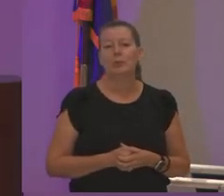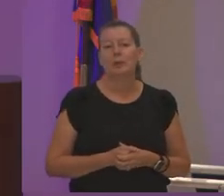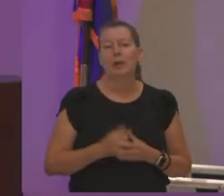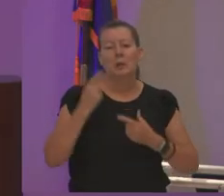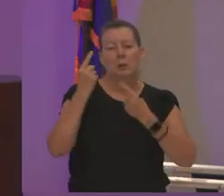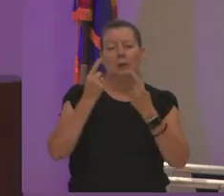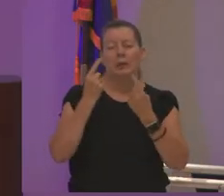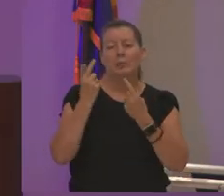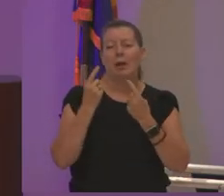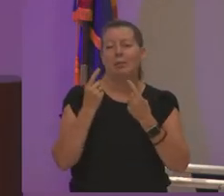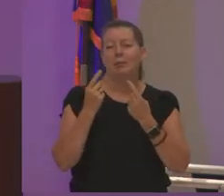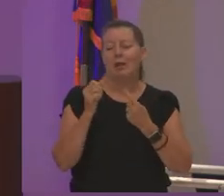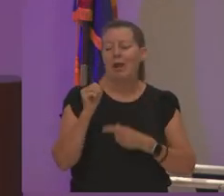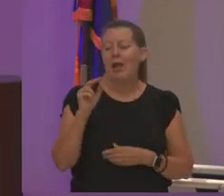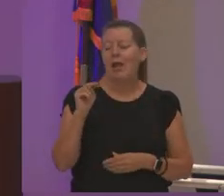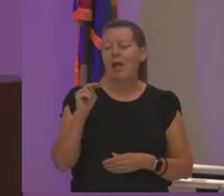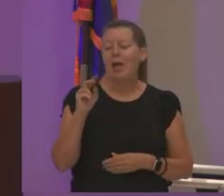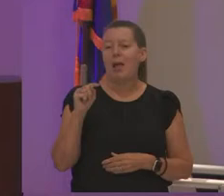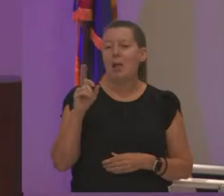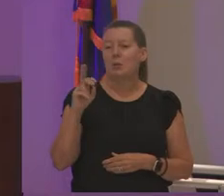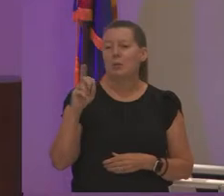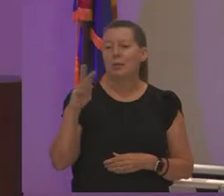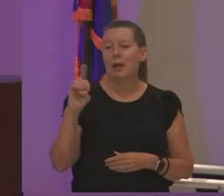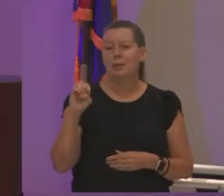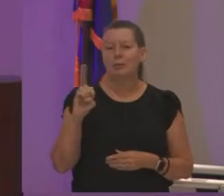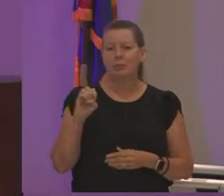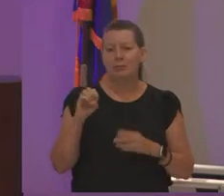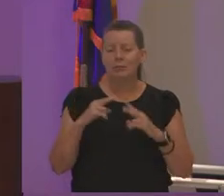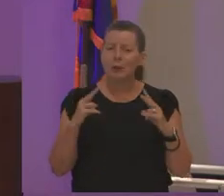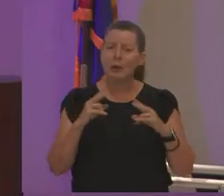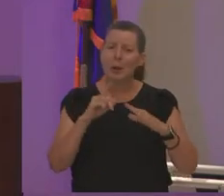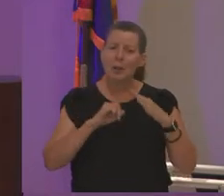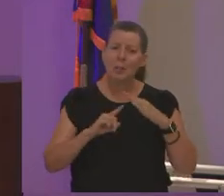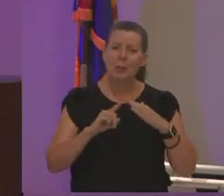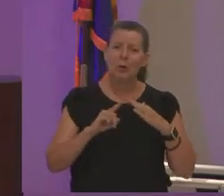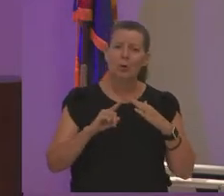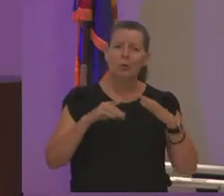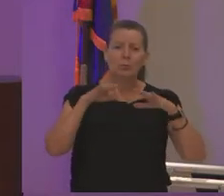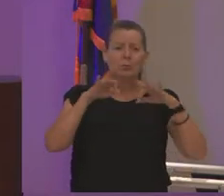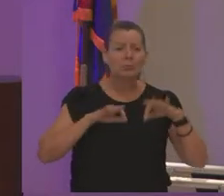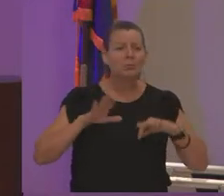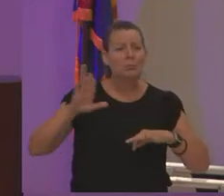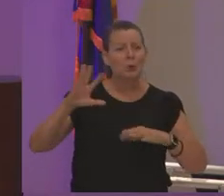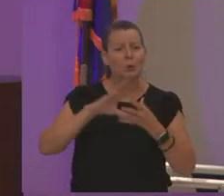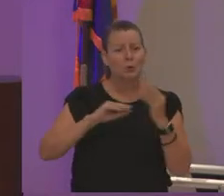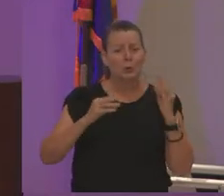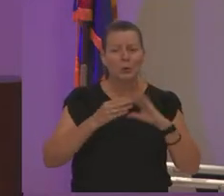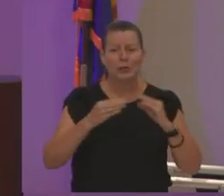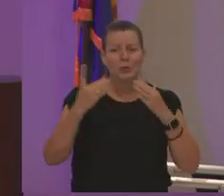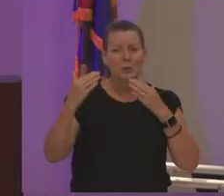antoinette antoinette was very humble to tell her story to us today to thank professor ginger and